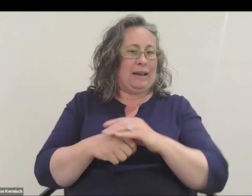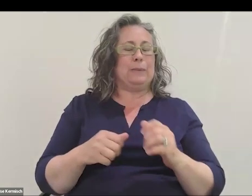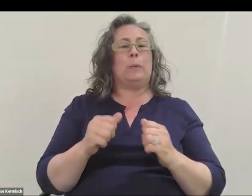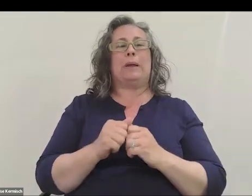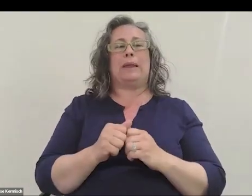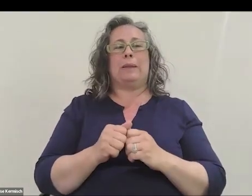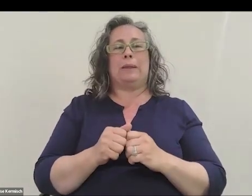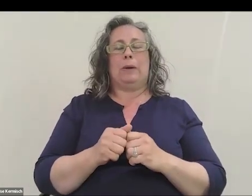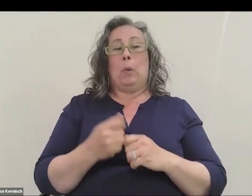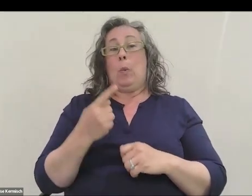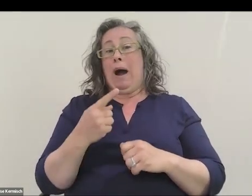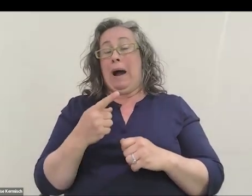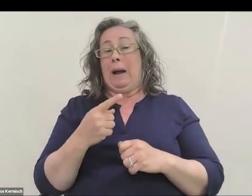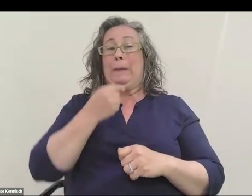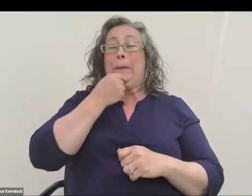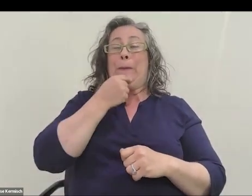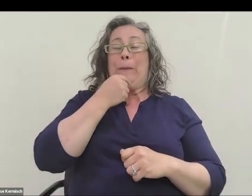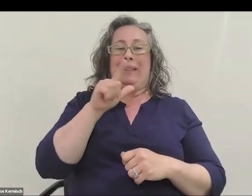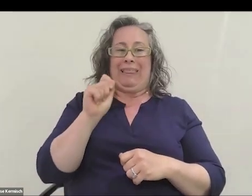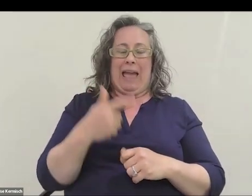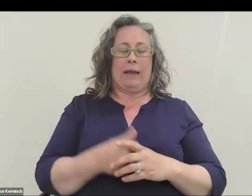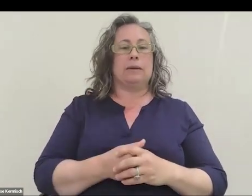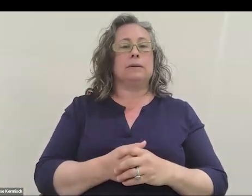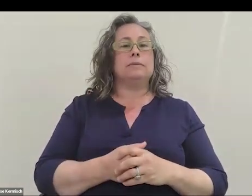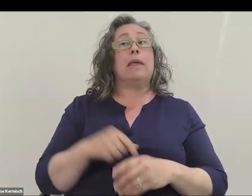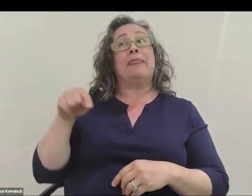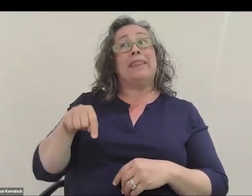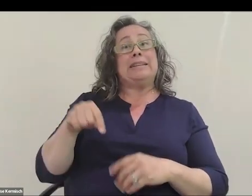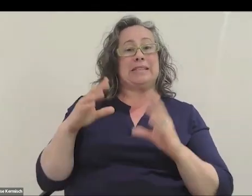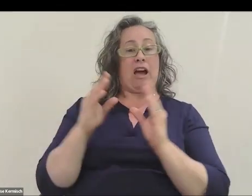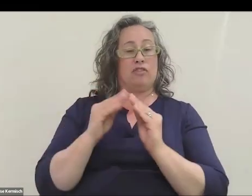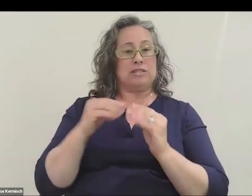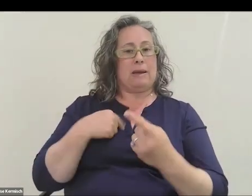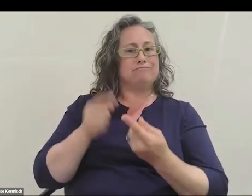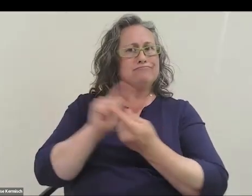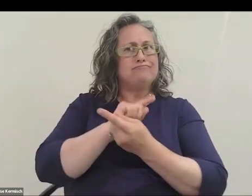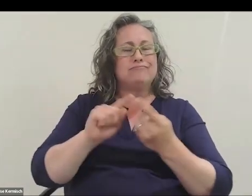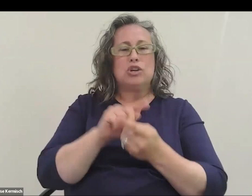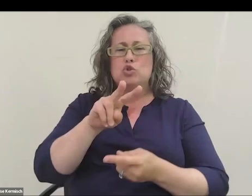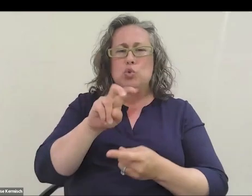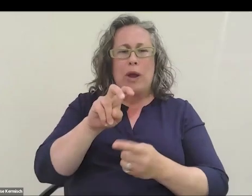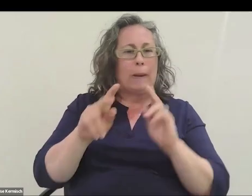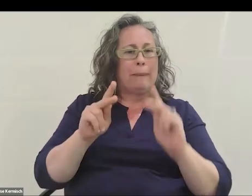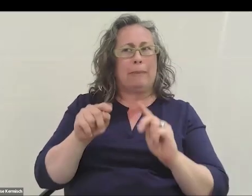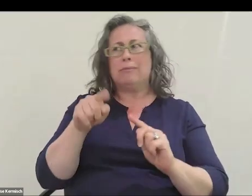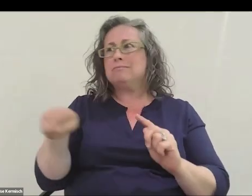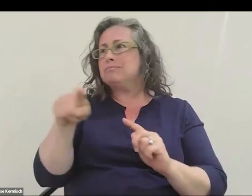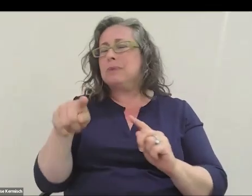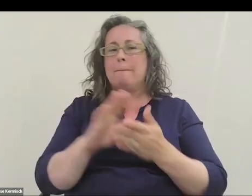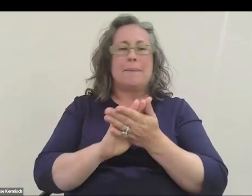atrophied leg. At this conference, I met these 200 people in this photo who became my space family.